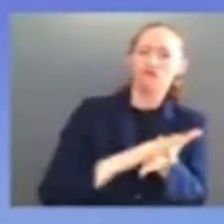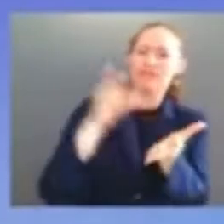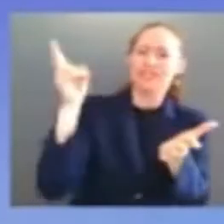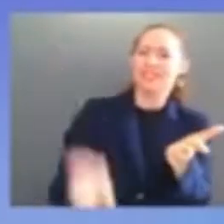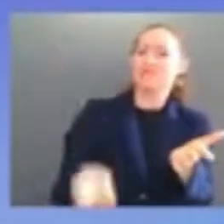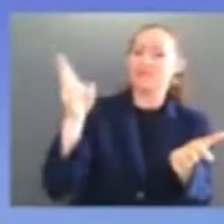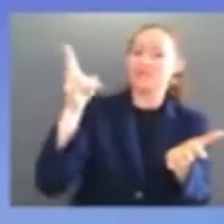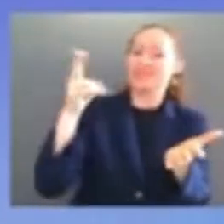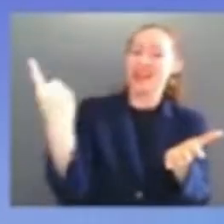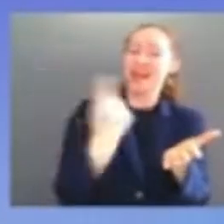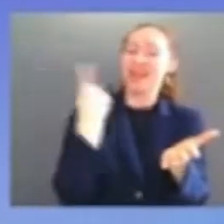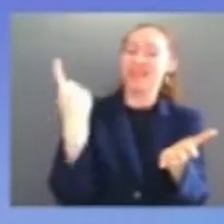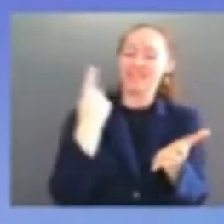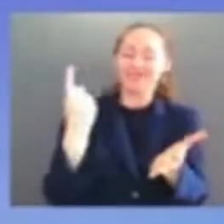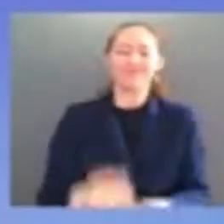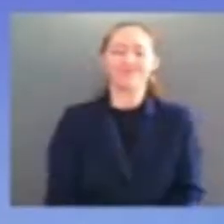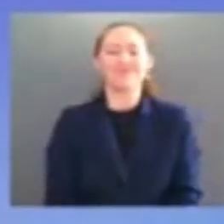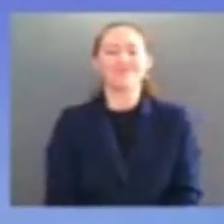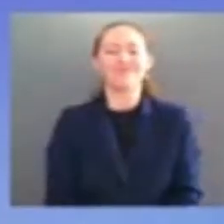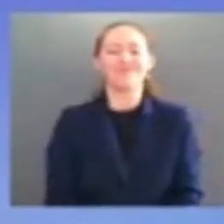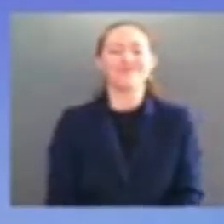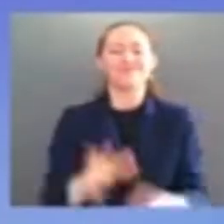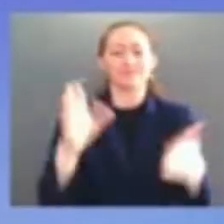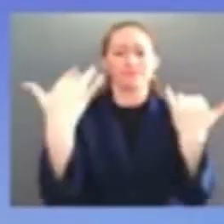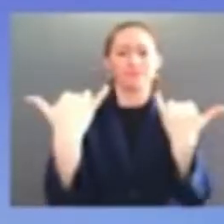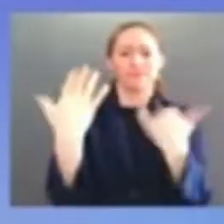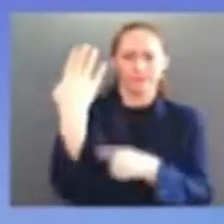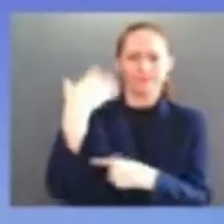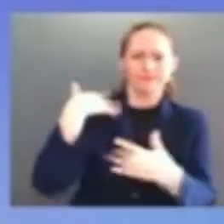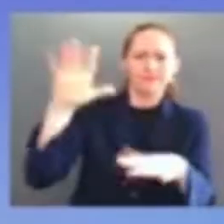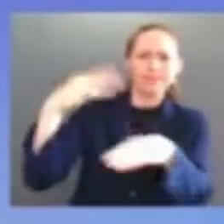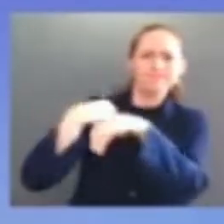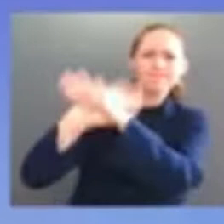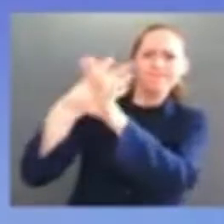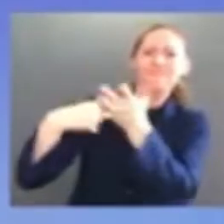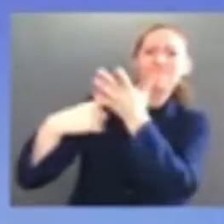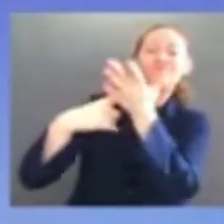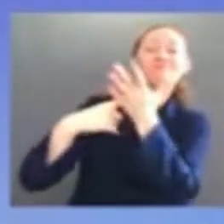was so outspoken about what was going on in my meeting with nelson mandela here